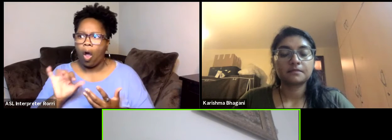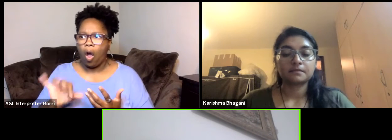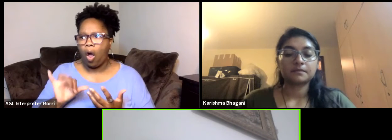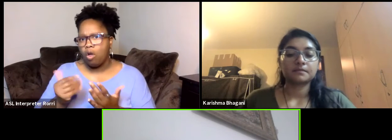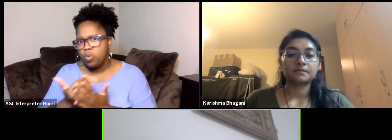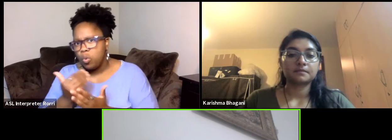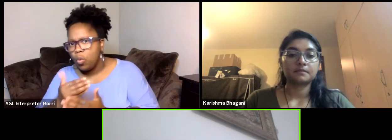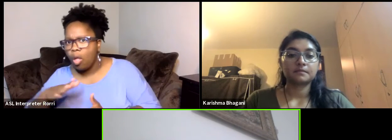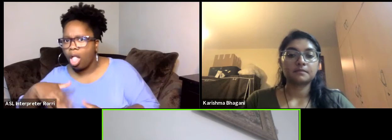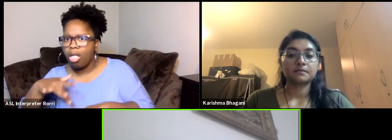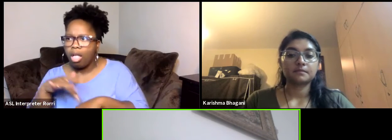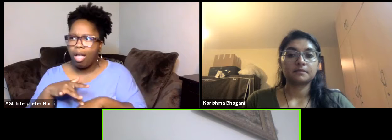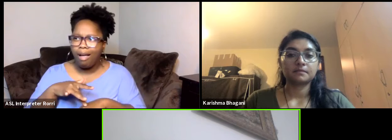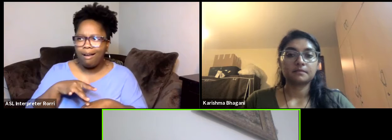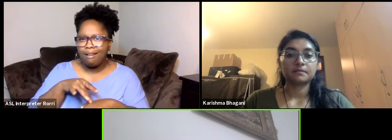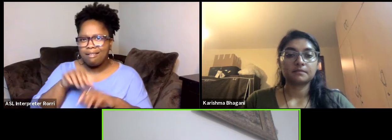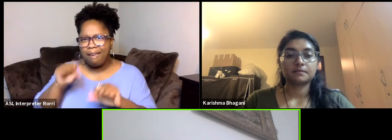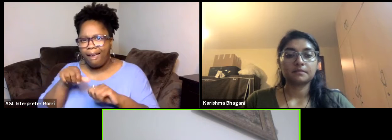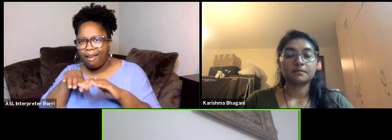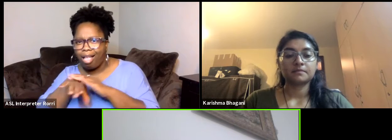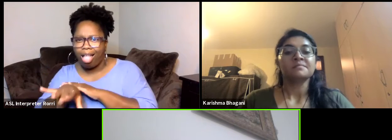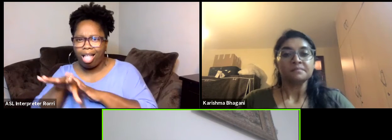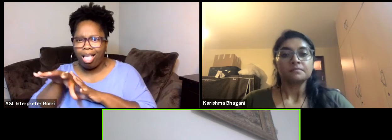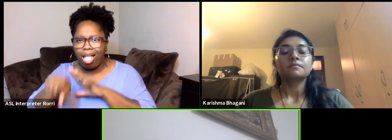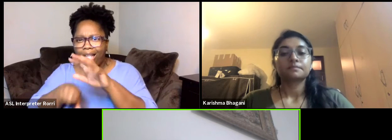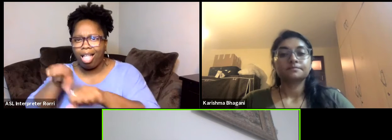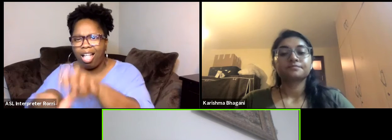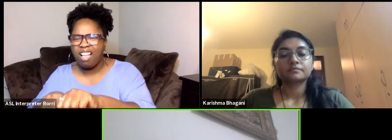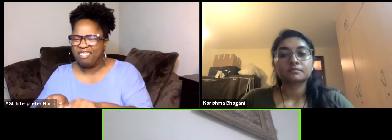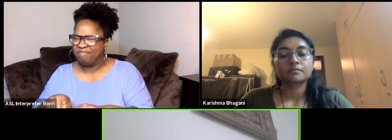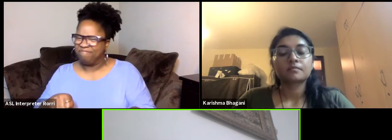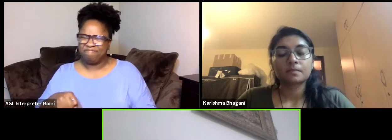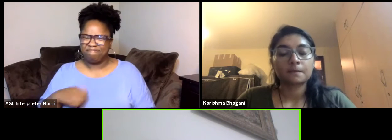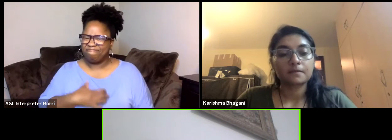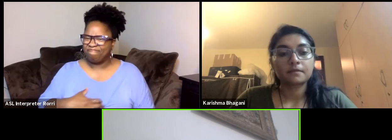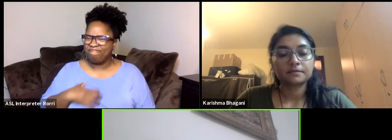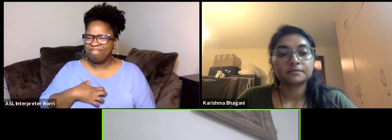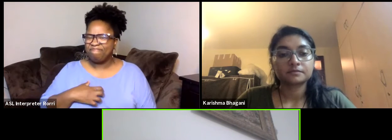and I really don't like this approach especially if you remember, I mean everybody